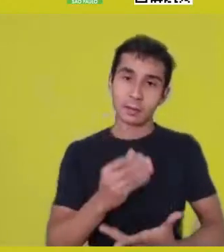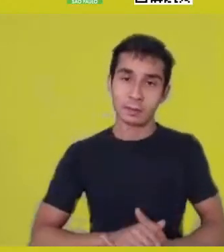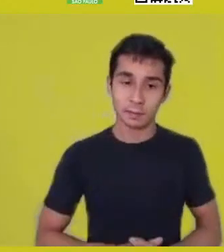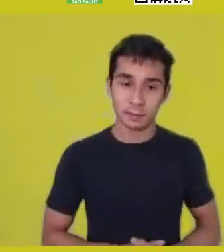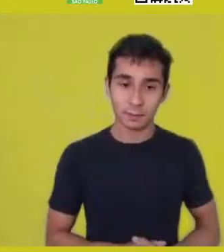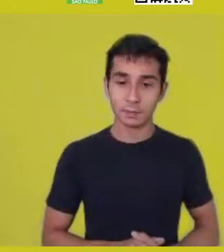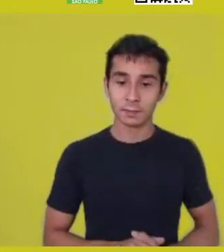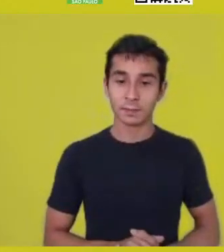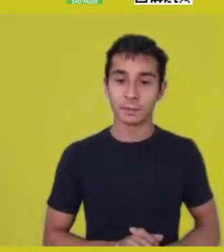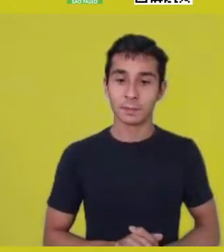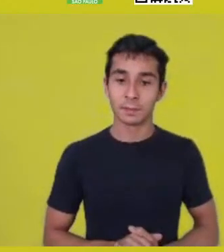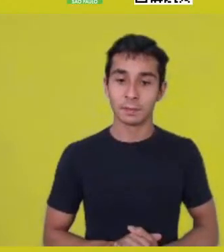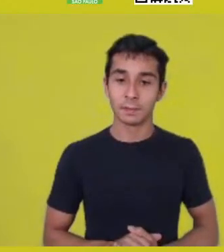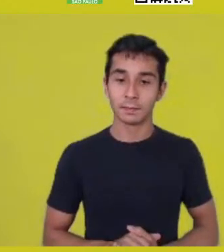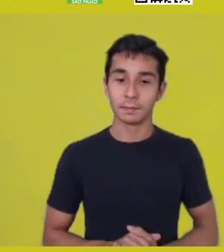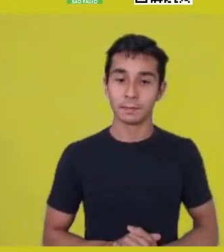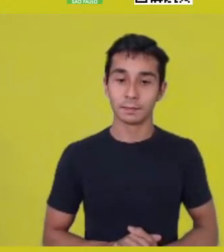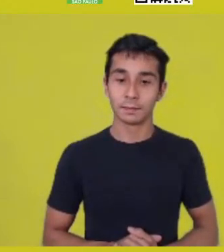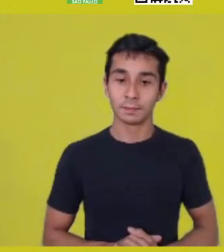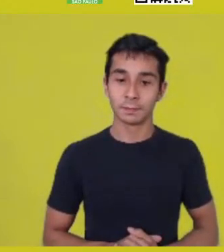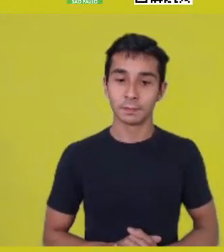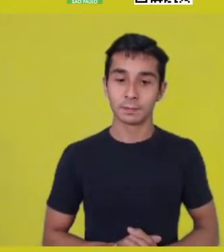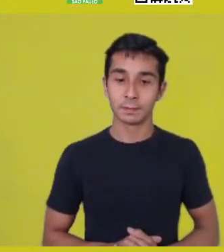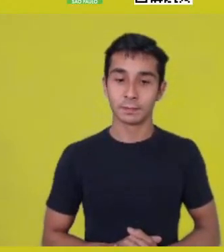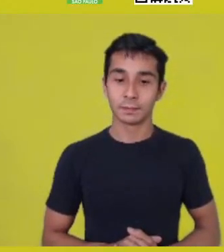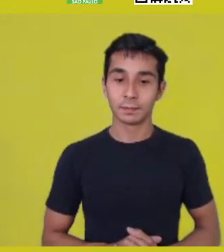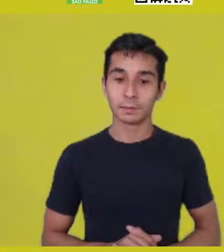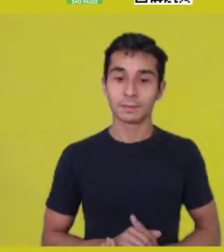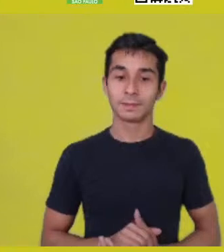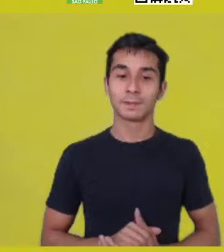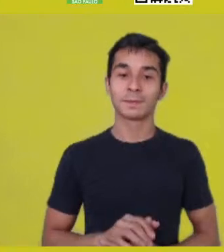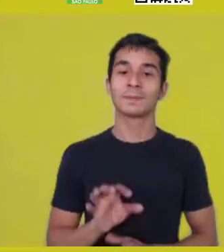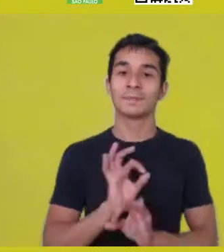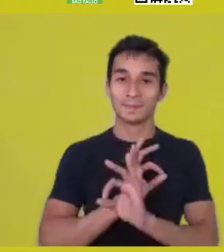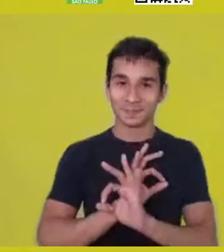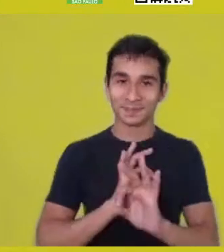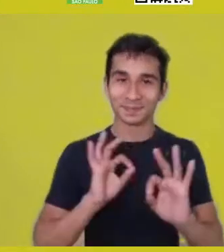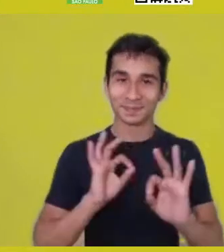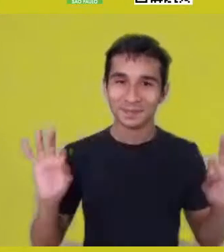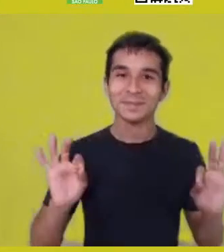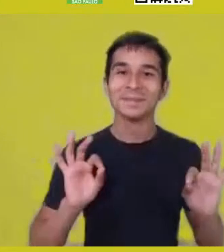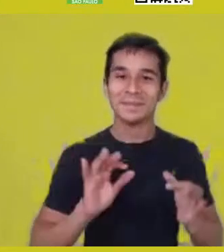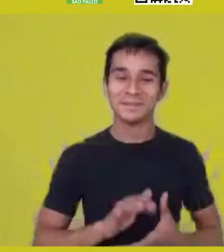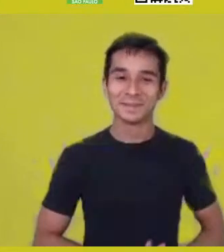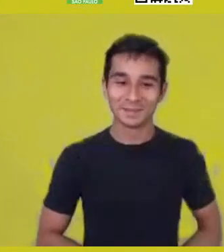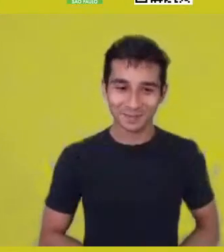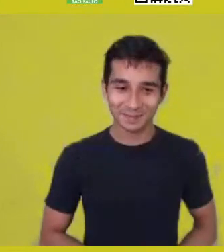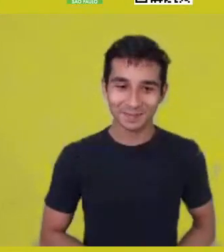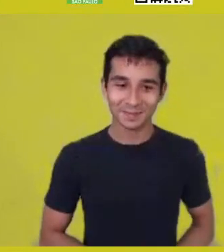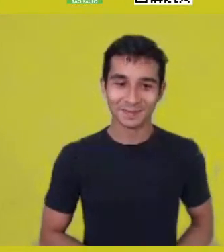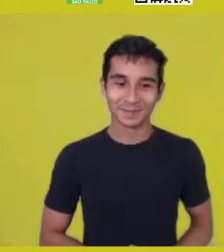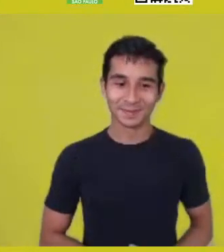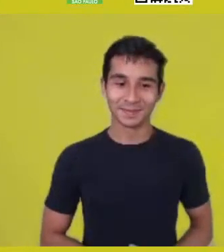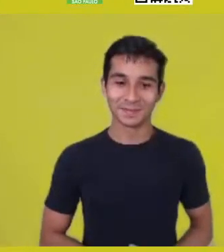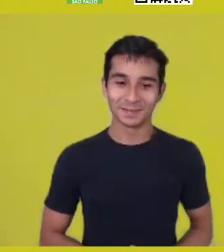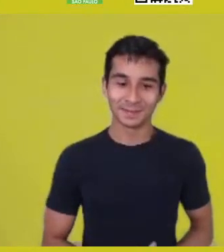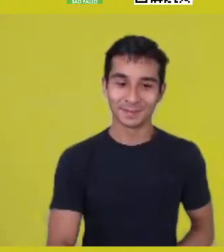Okay. Well, we are getting close to the end here.